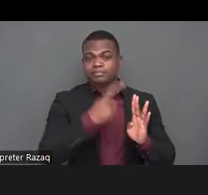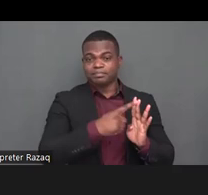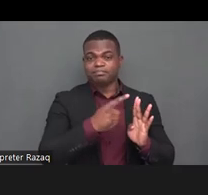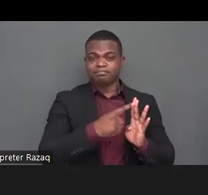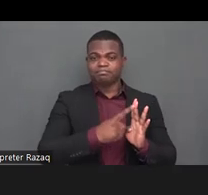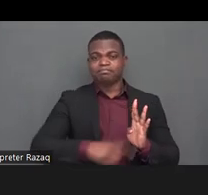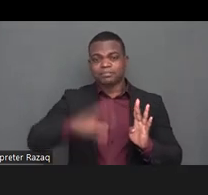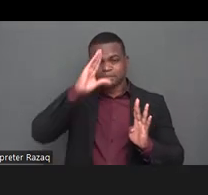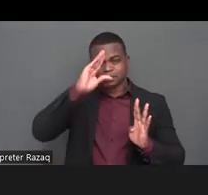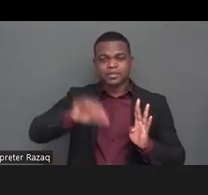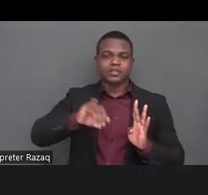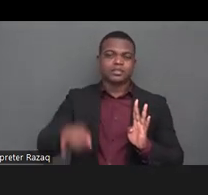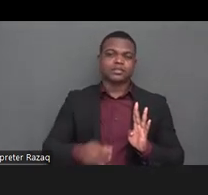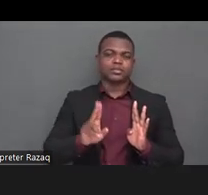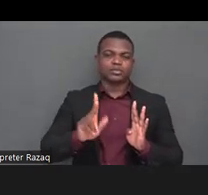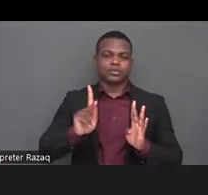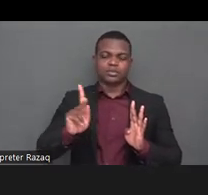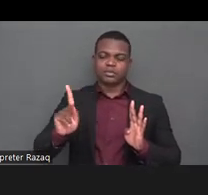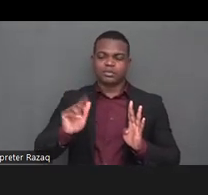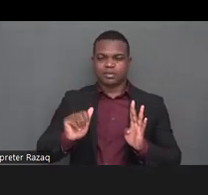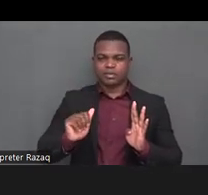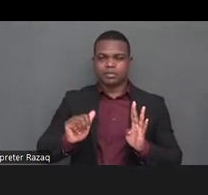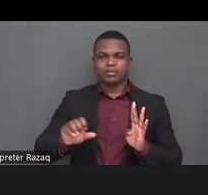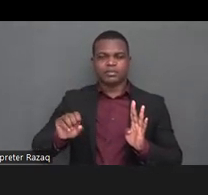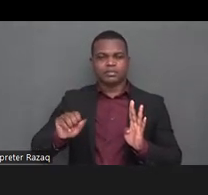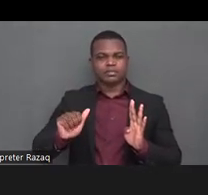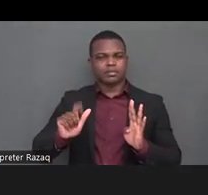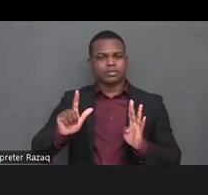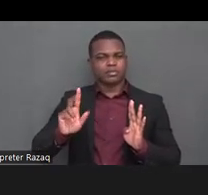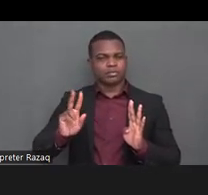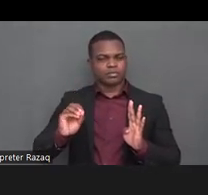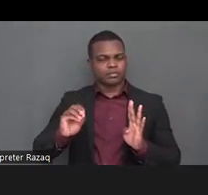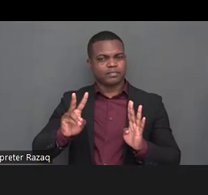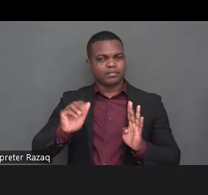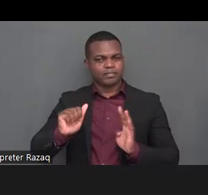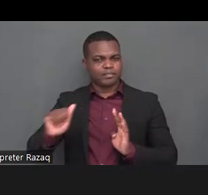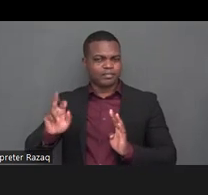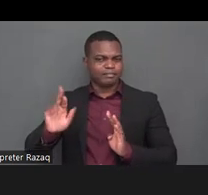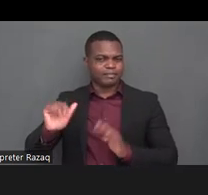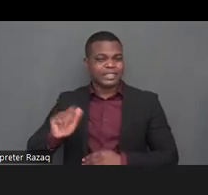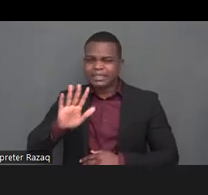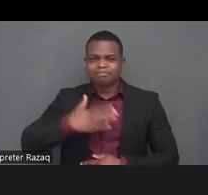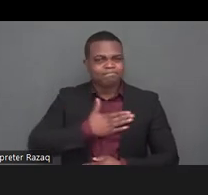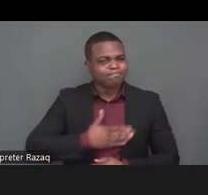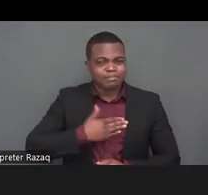who is the public state secretary of the ministry for foreign affairs and president